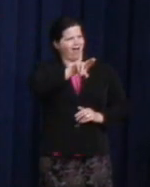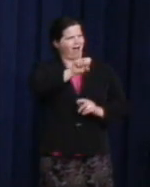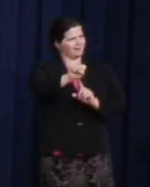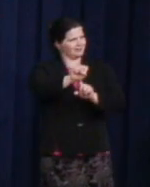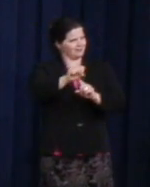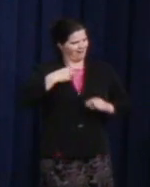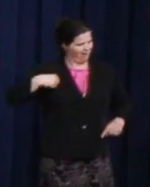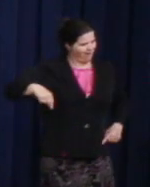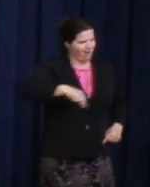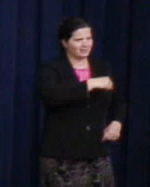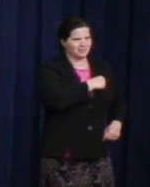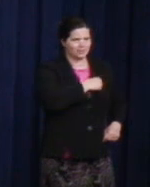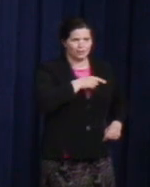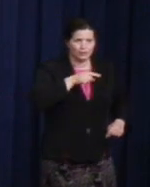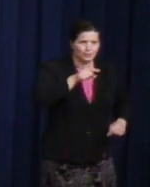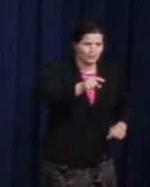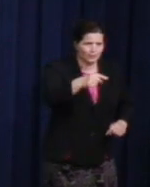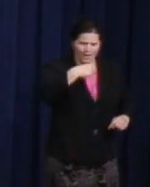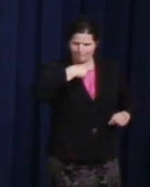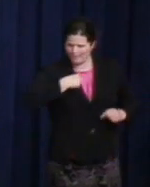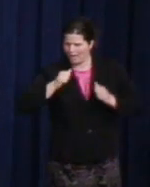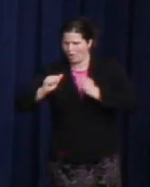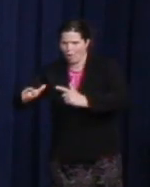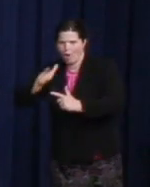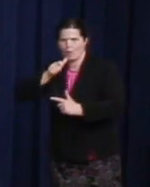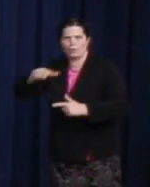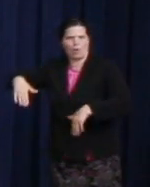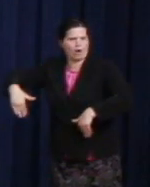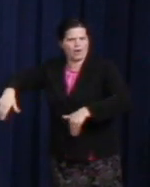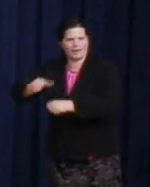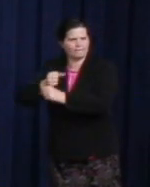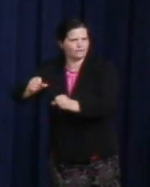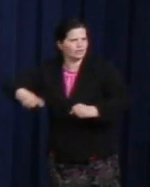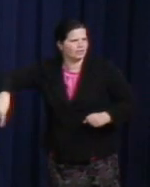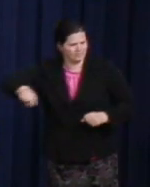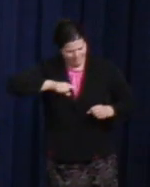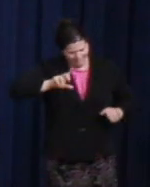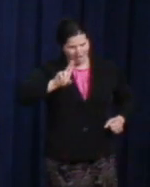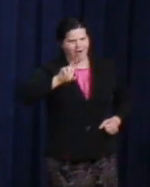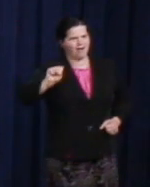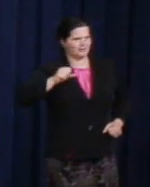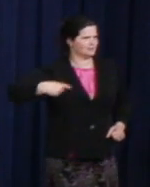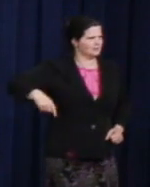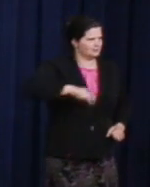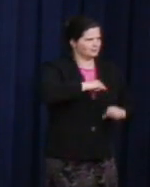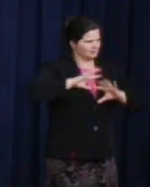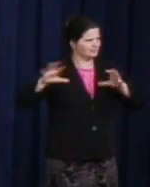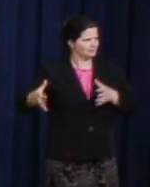are still not free. Harvey Milk has become a Forever Stamp indeed. For the true fare, the true price of that